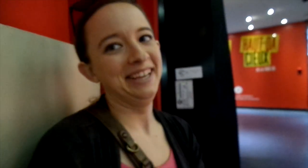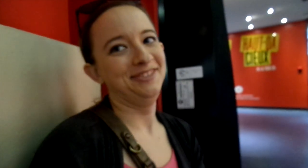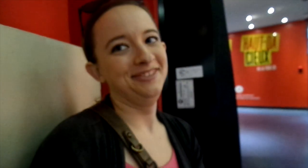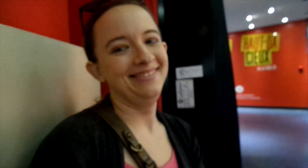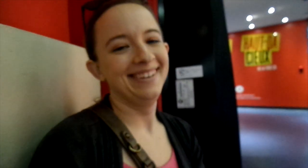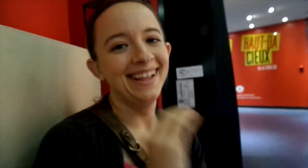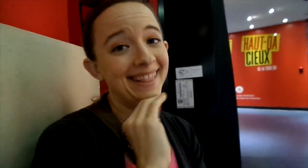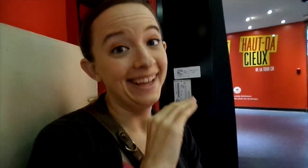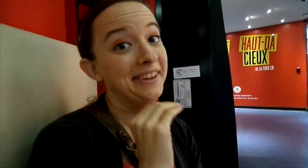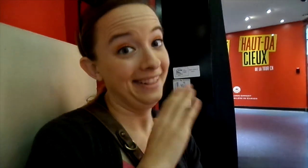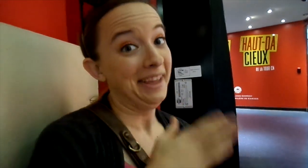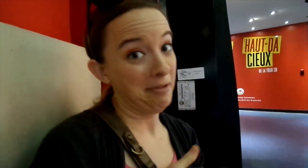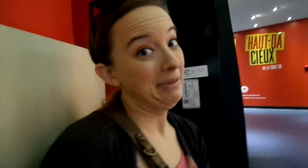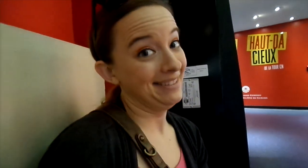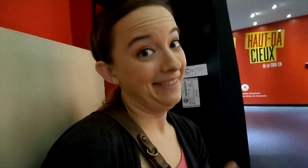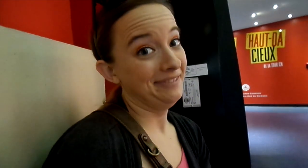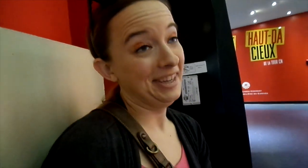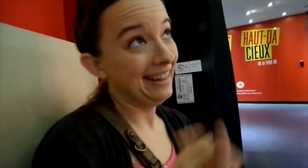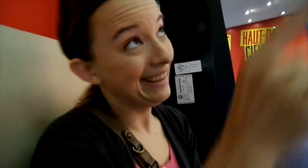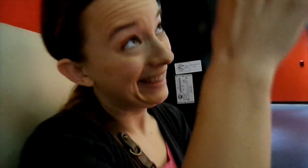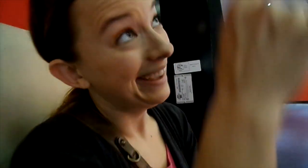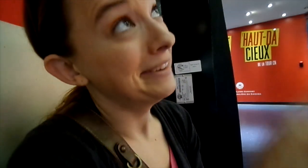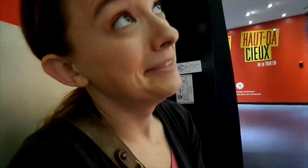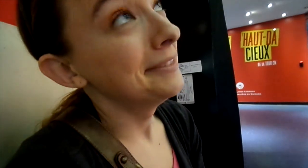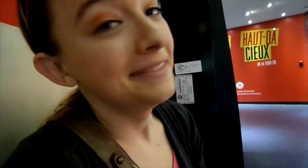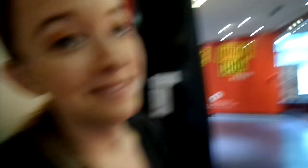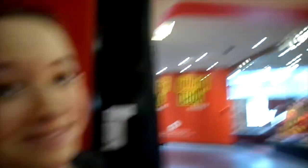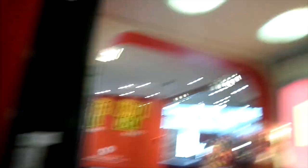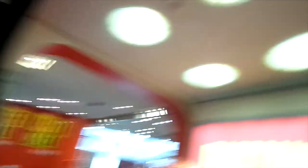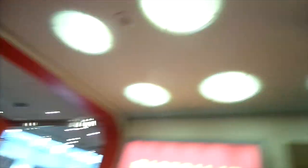Jill: Liar, liar pants on fire like that.